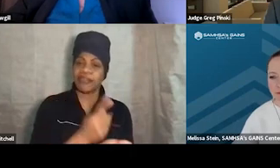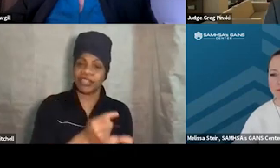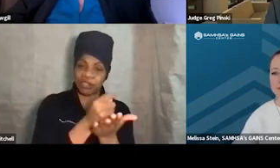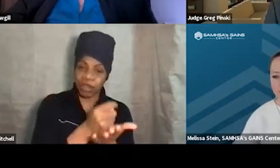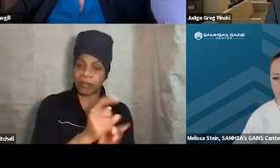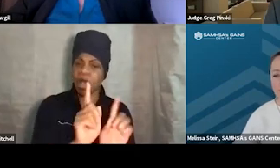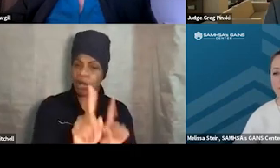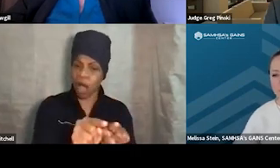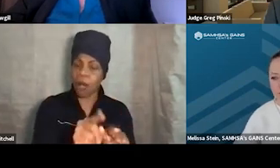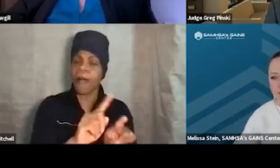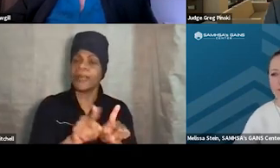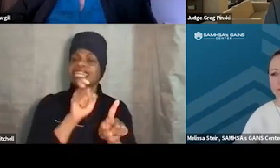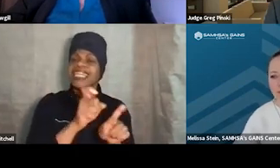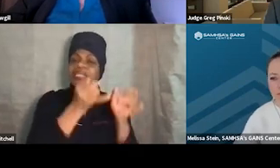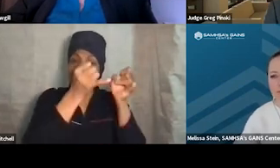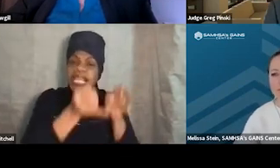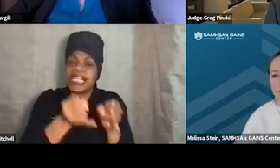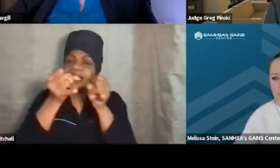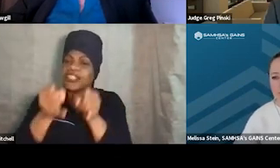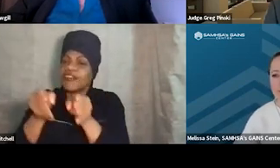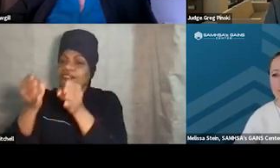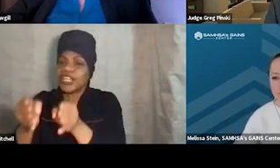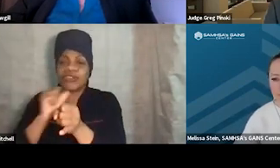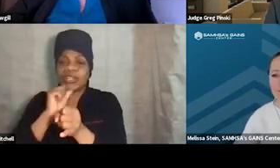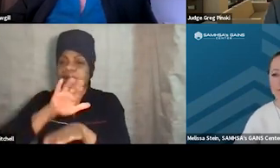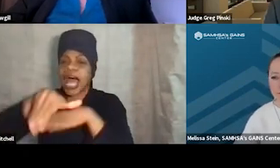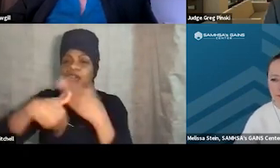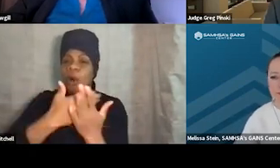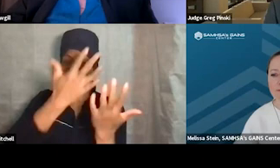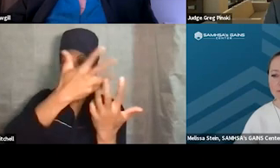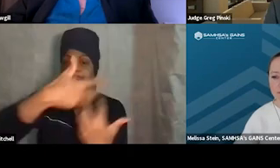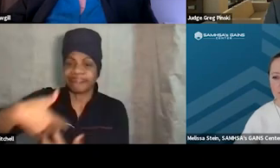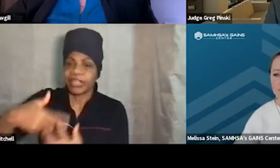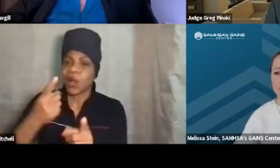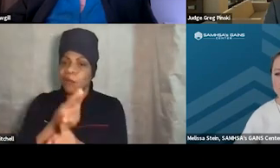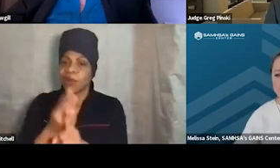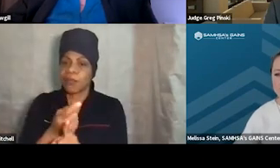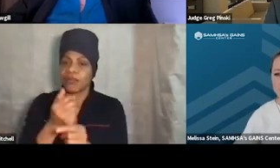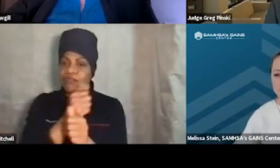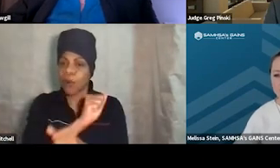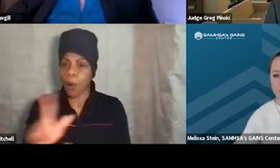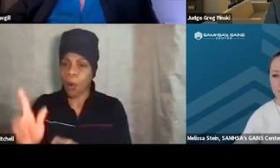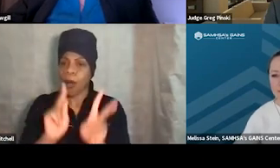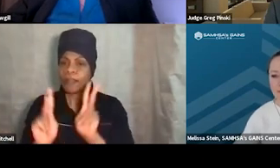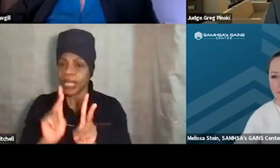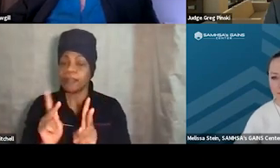and it needs to be individualized. And we may have to put them in an enhancement group, or they may have to go to one-on-one treatment for a little while to get them ready